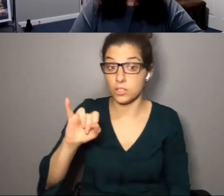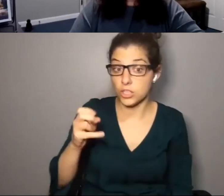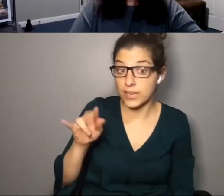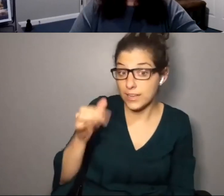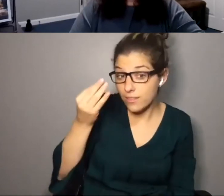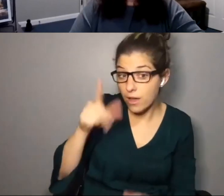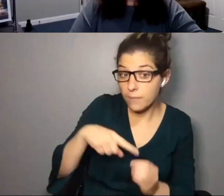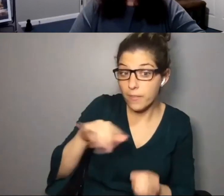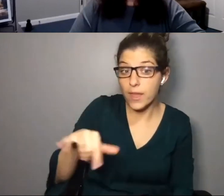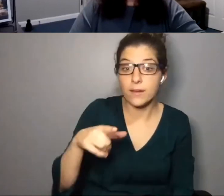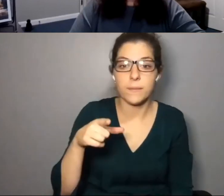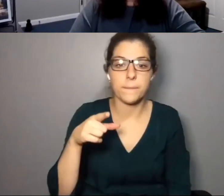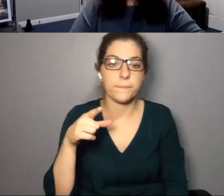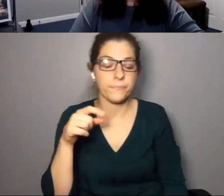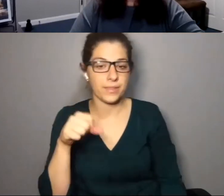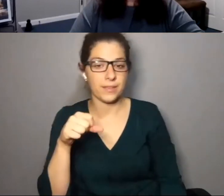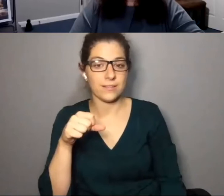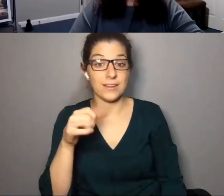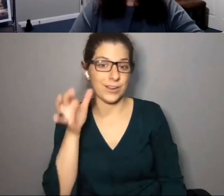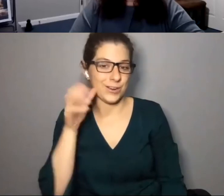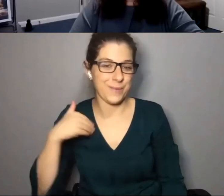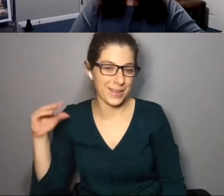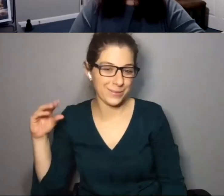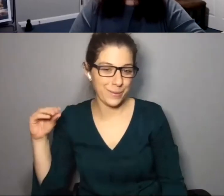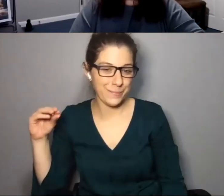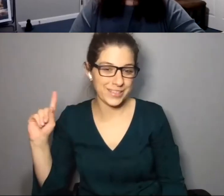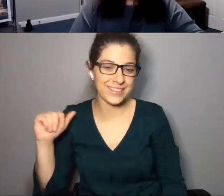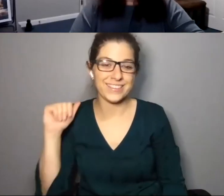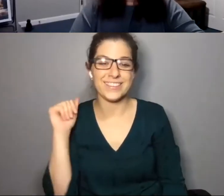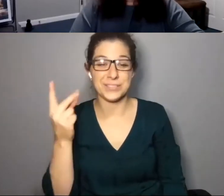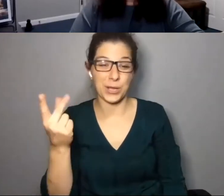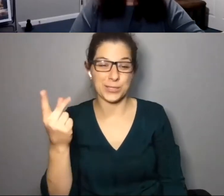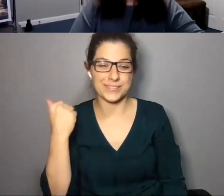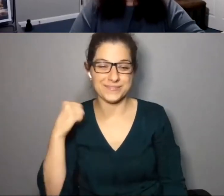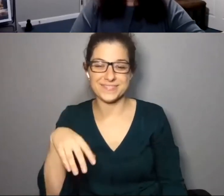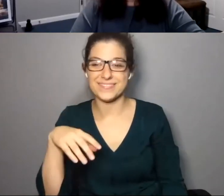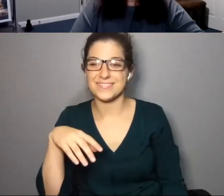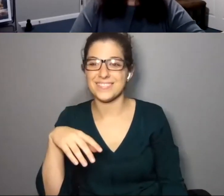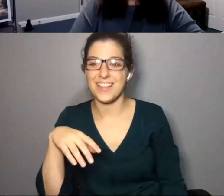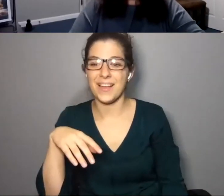not sure. Jenny, do you have a follow-up ? >> JENNY THOMPSON: [Dog barking] Now